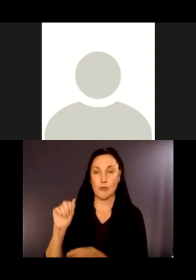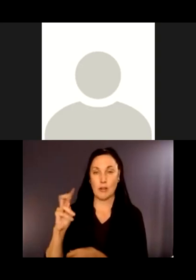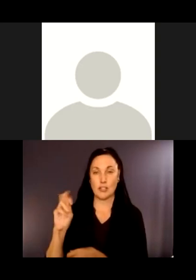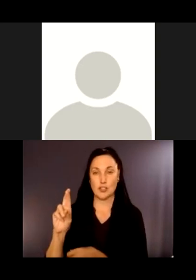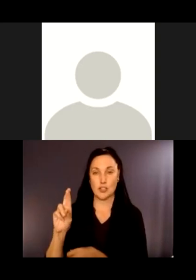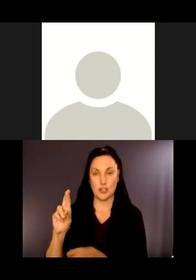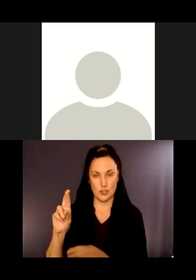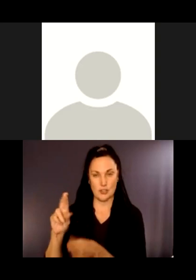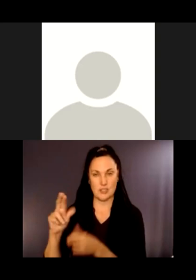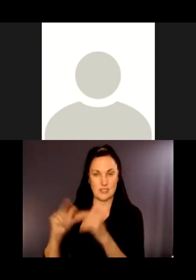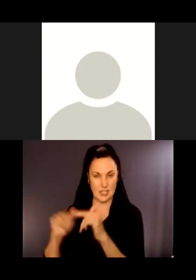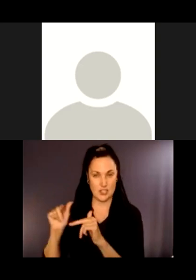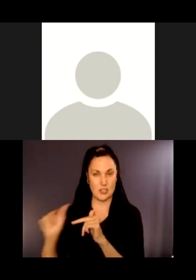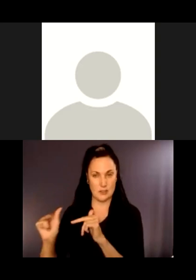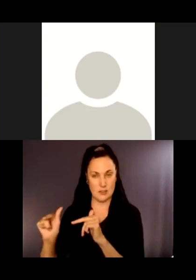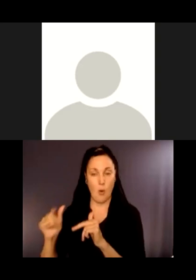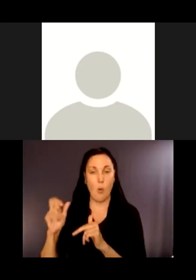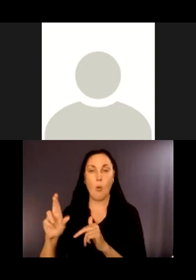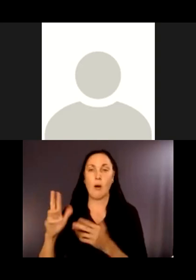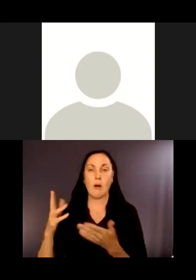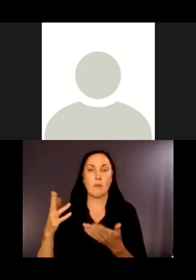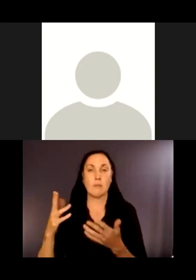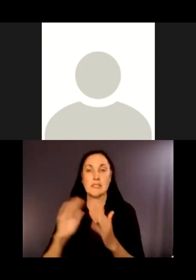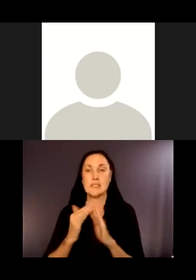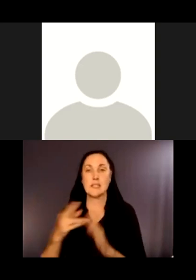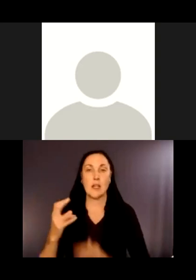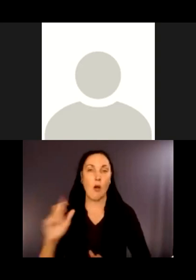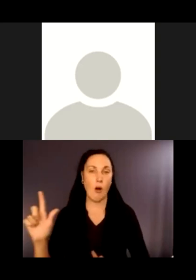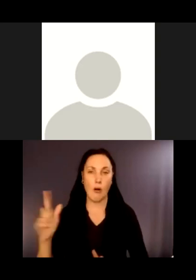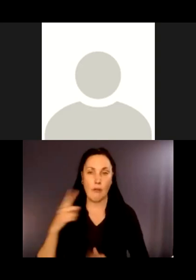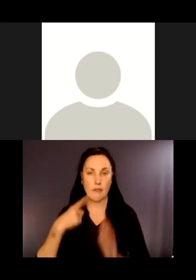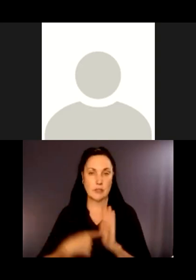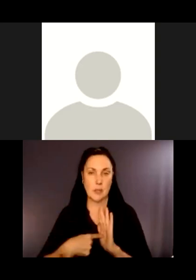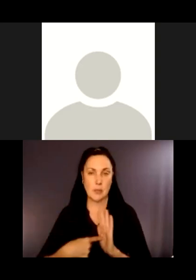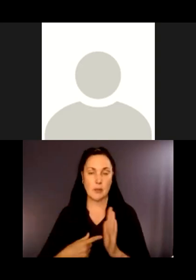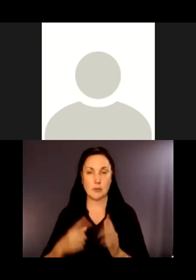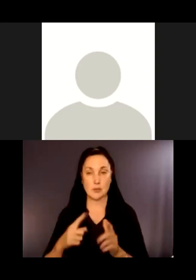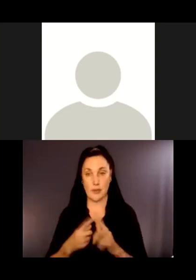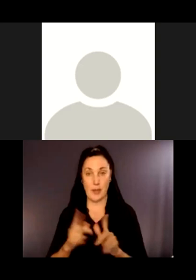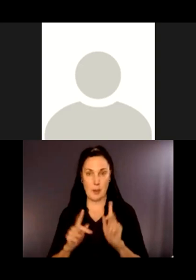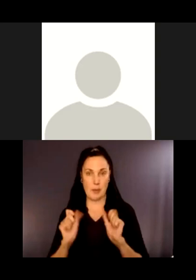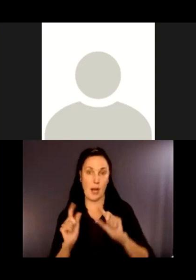or a central place or city hall so that people could pick them